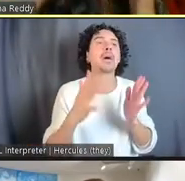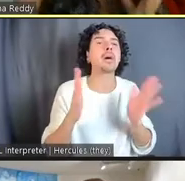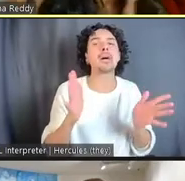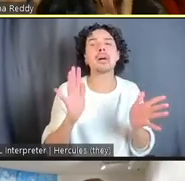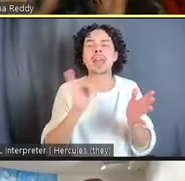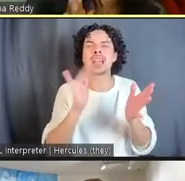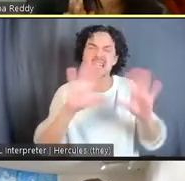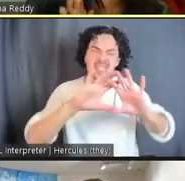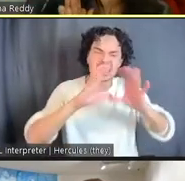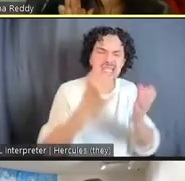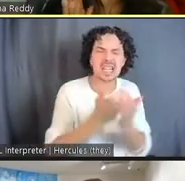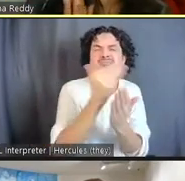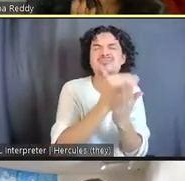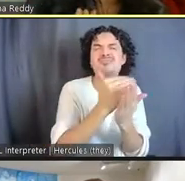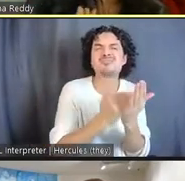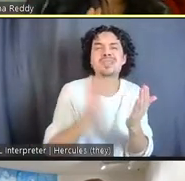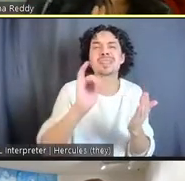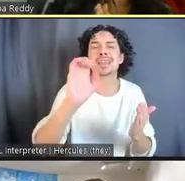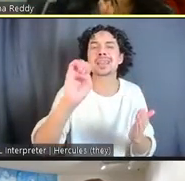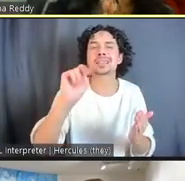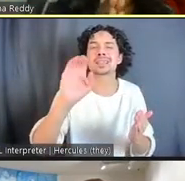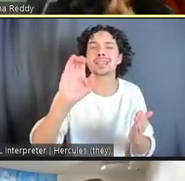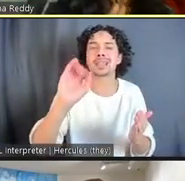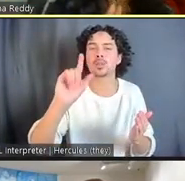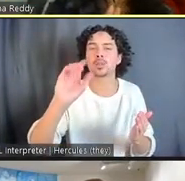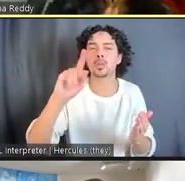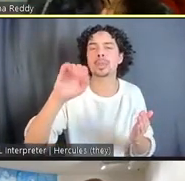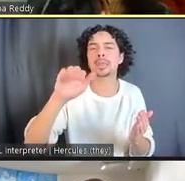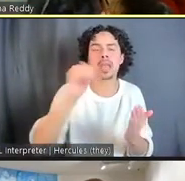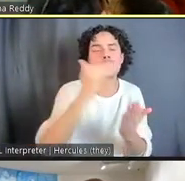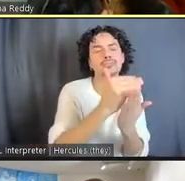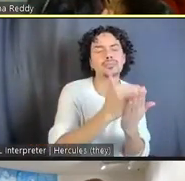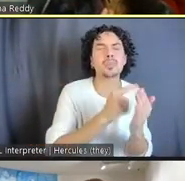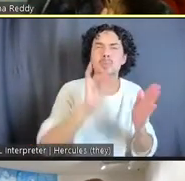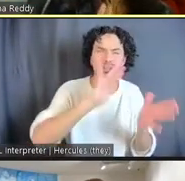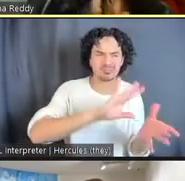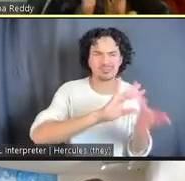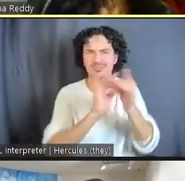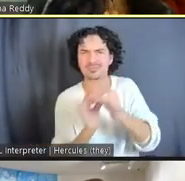an encyclopedia, it's really about the relationships that you had or you